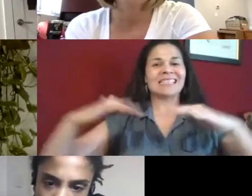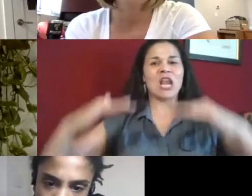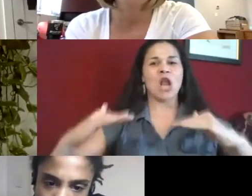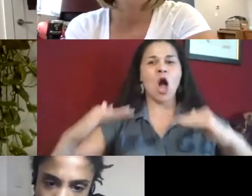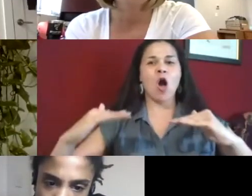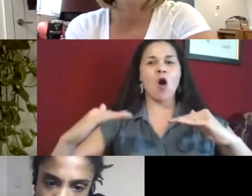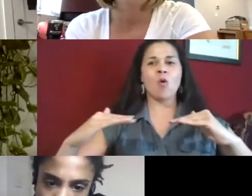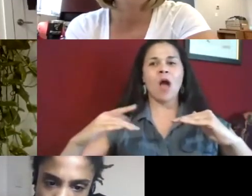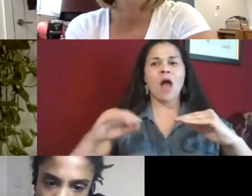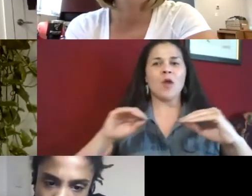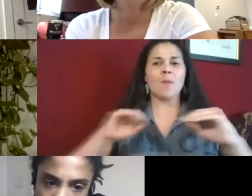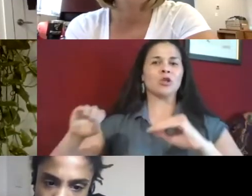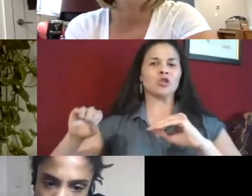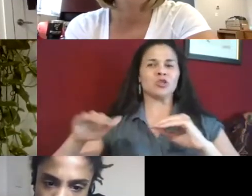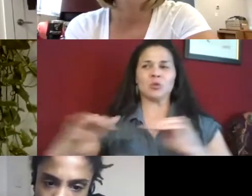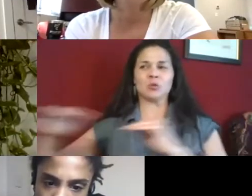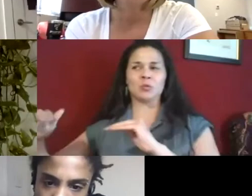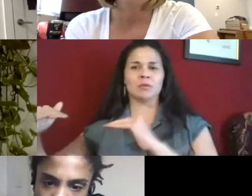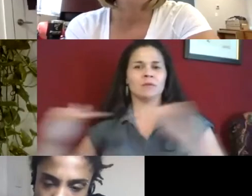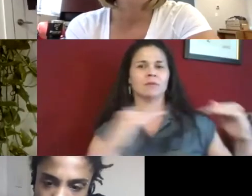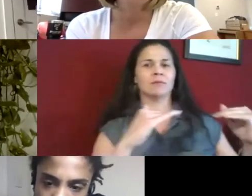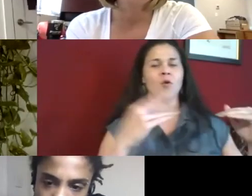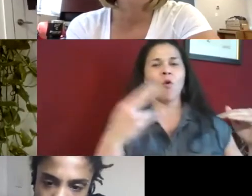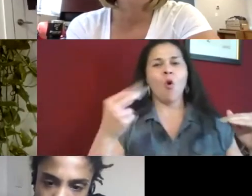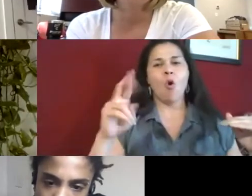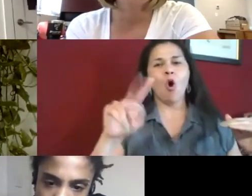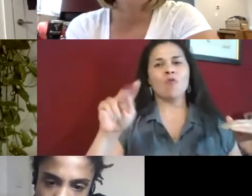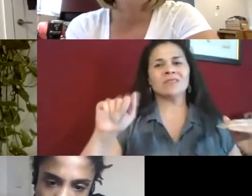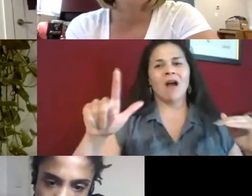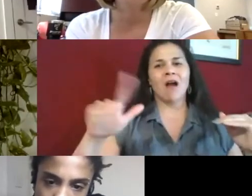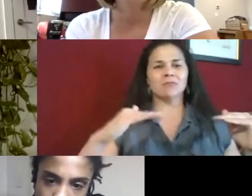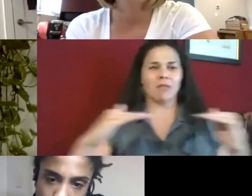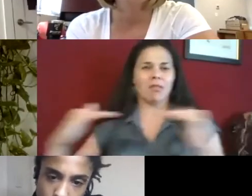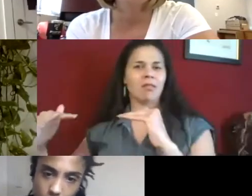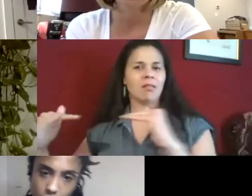of times, people with disabilities move horizontally rather than vertically